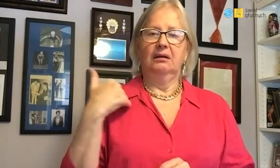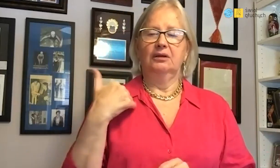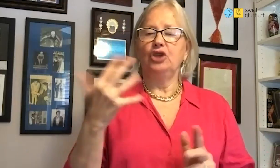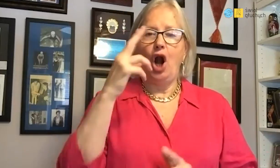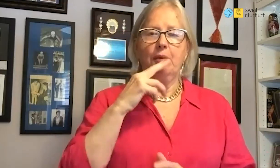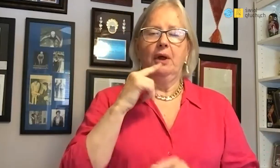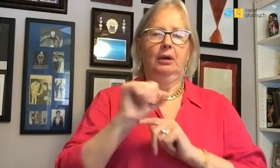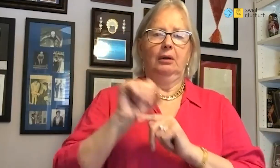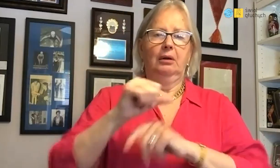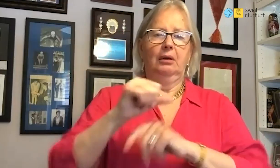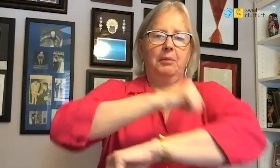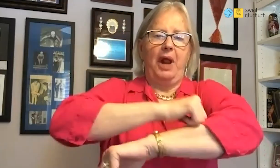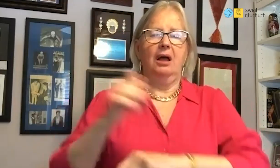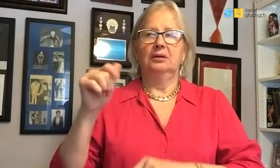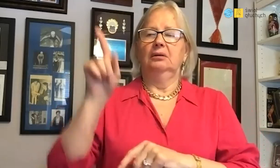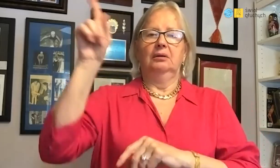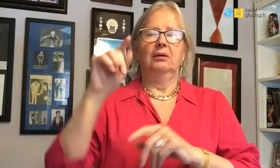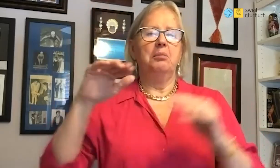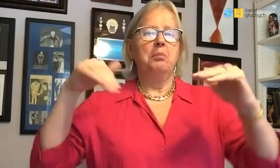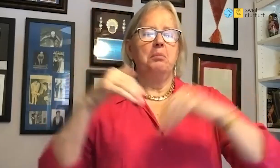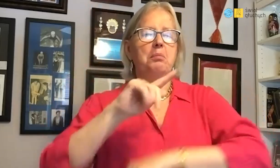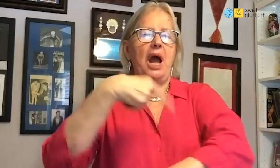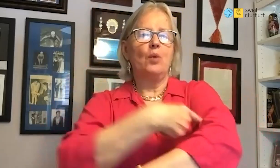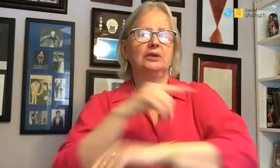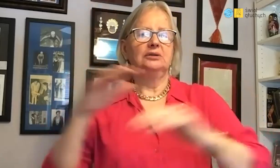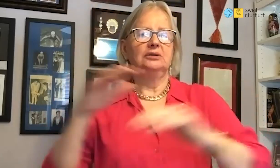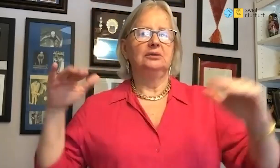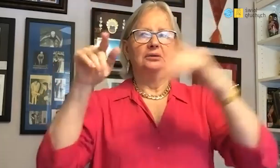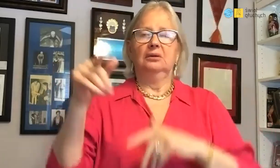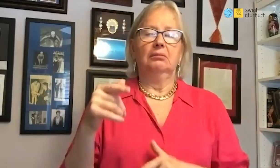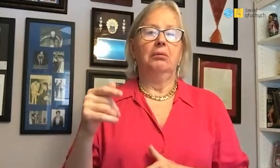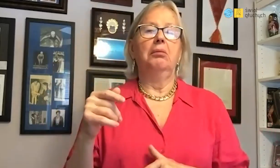where are my parents? I told him that in the tribune and it was at the Palace of Culture and Science.